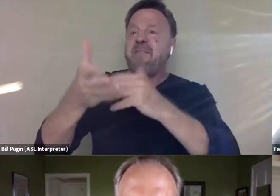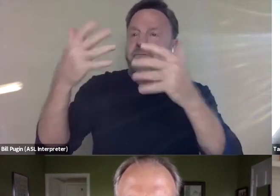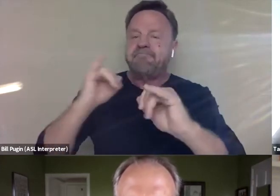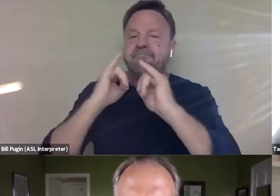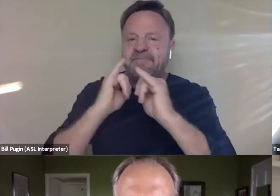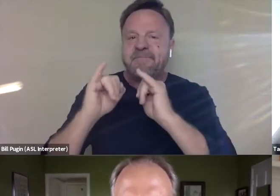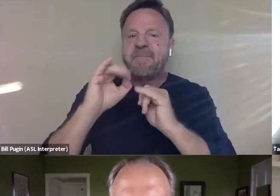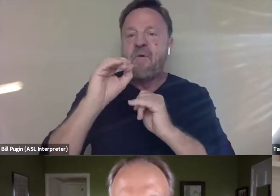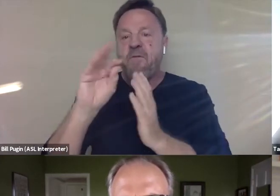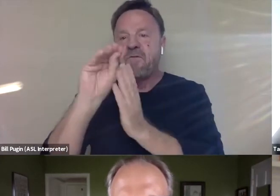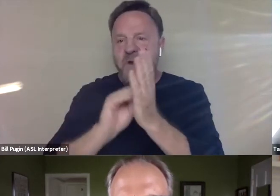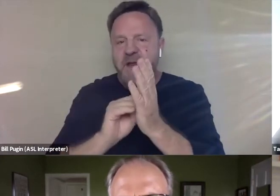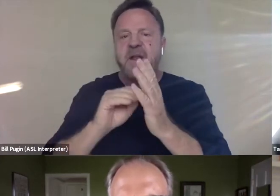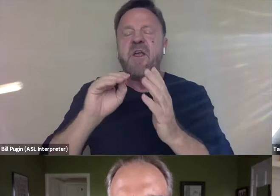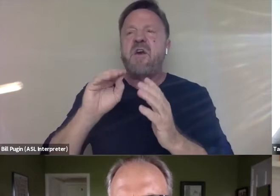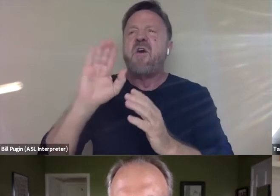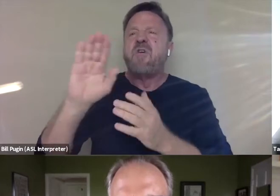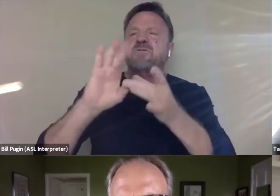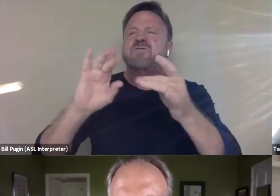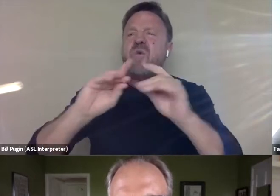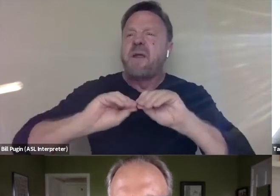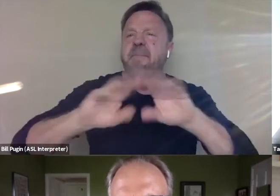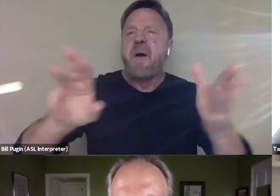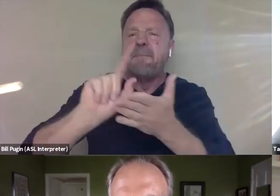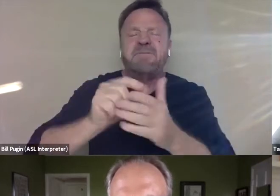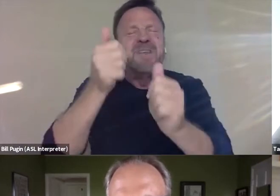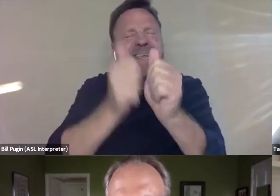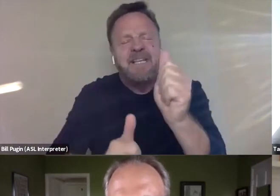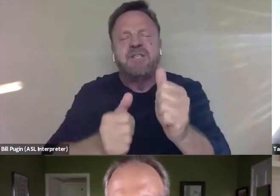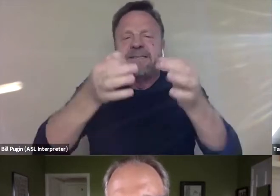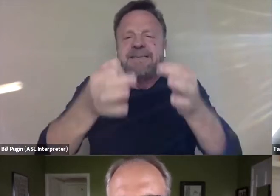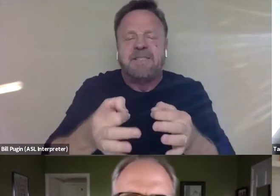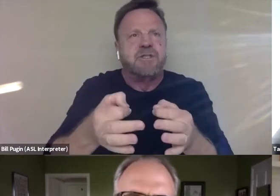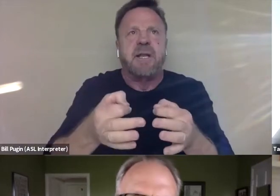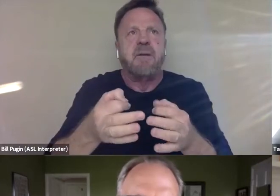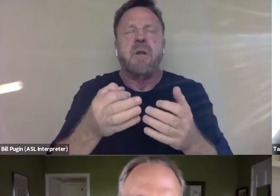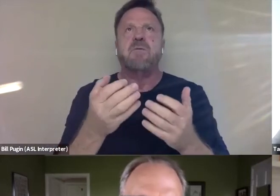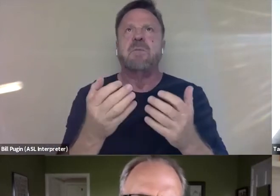Jenny Lumet's story came out. So each decision was literally like, in this moment, what is the right decision?